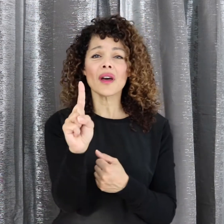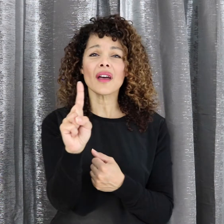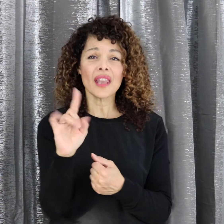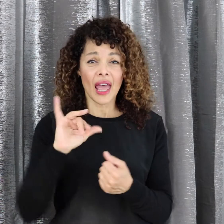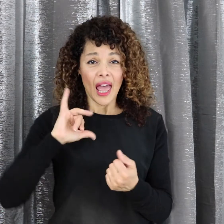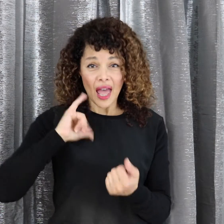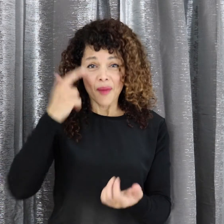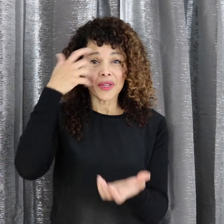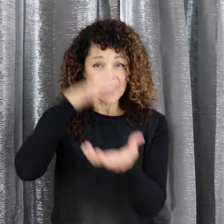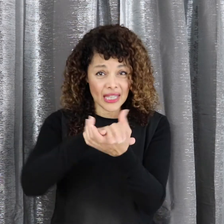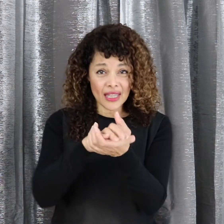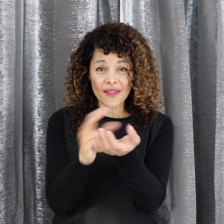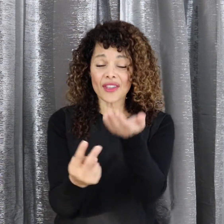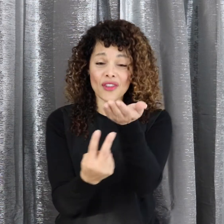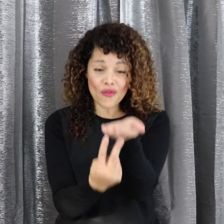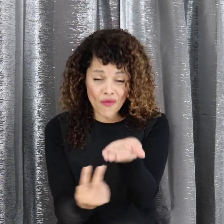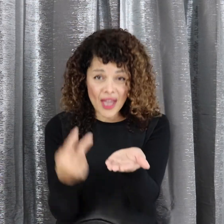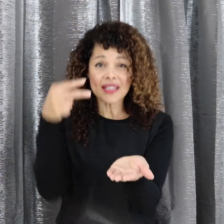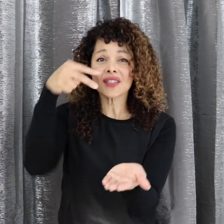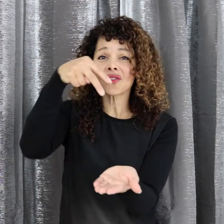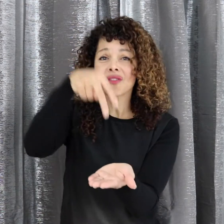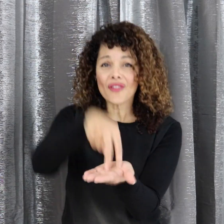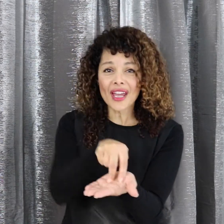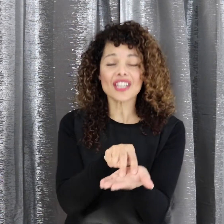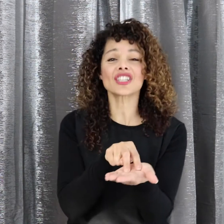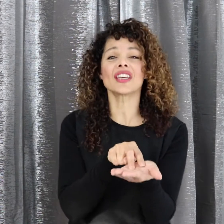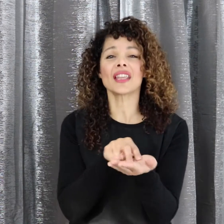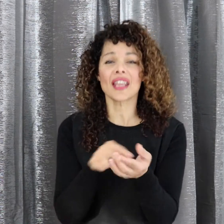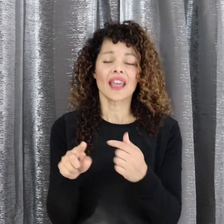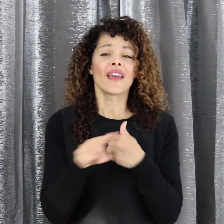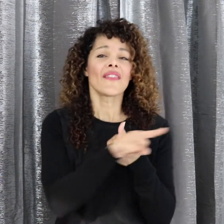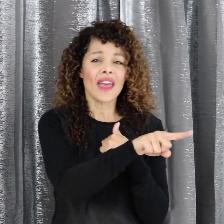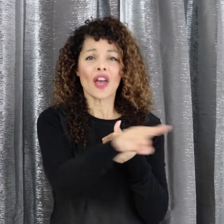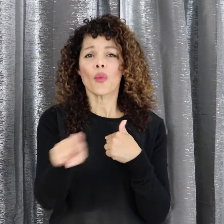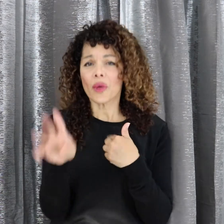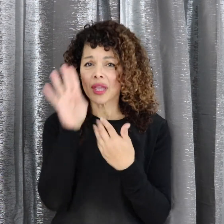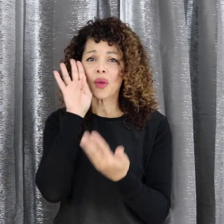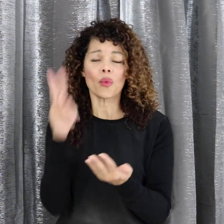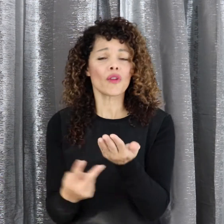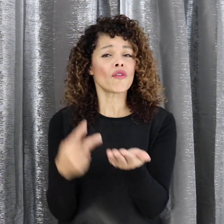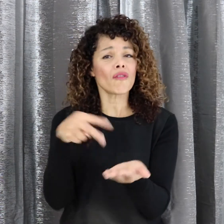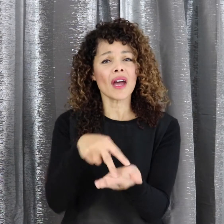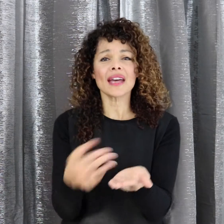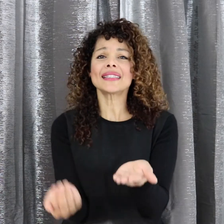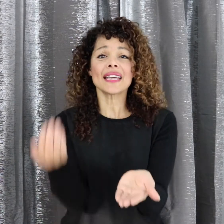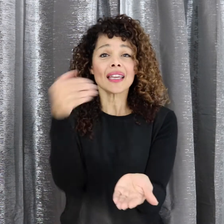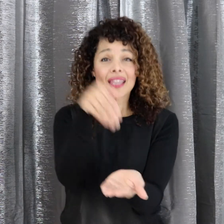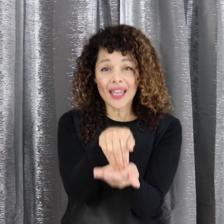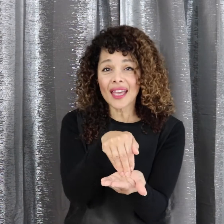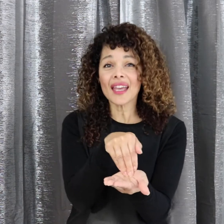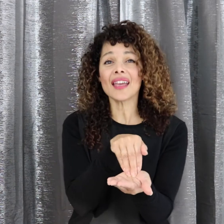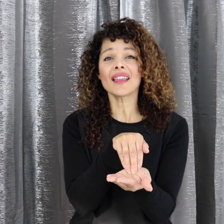I believe in the resurrection That we will rise again